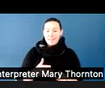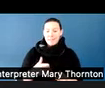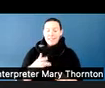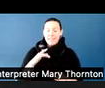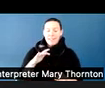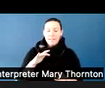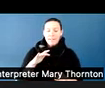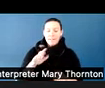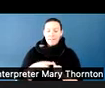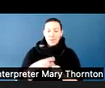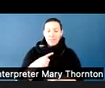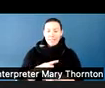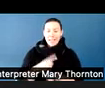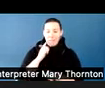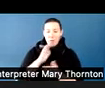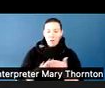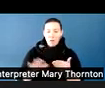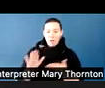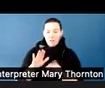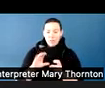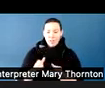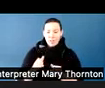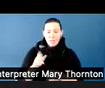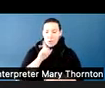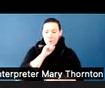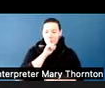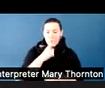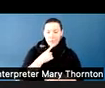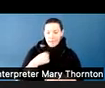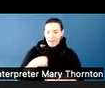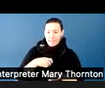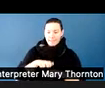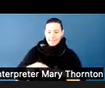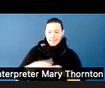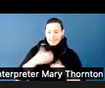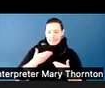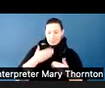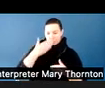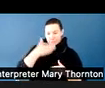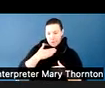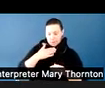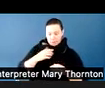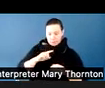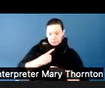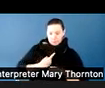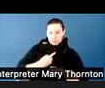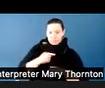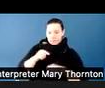we don't say, I'm going to sit here, and you guys sit there. It's implied. And people may or may not know that.